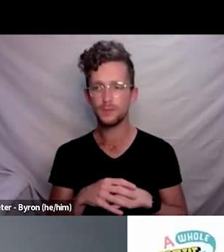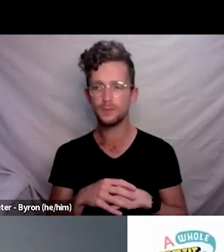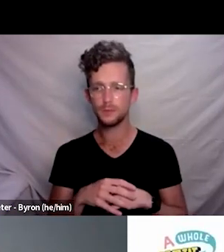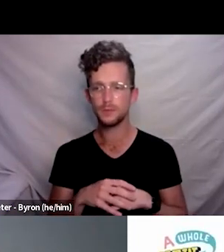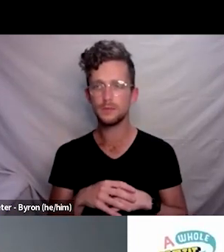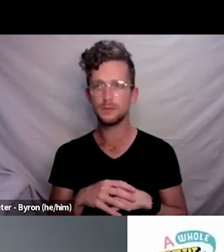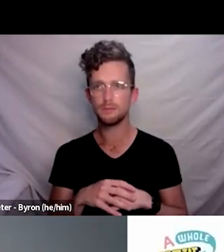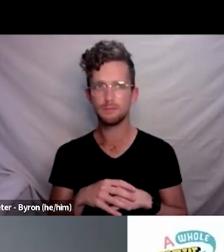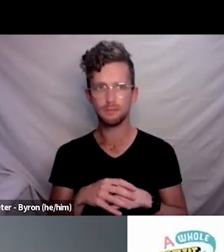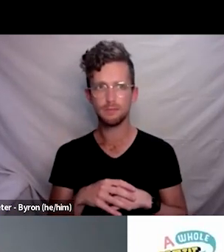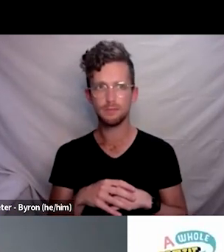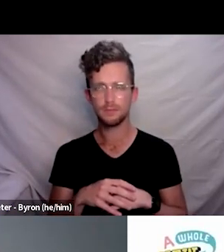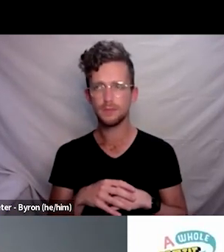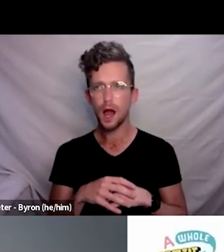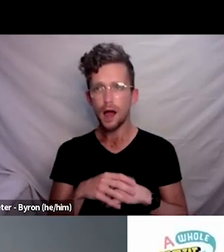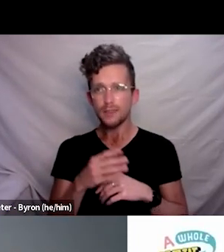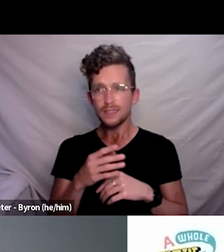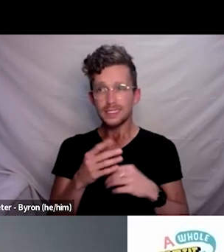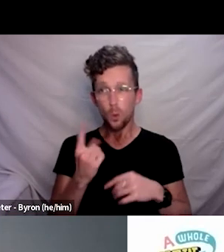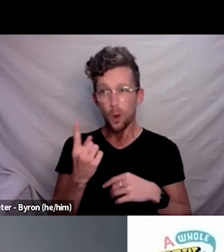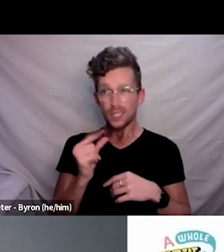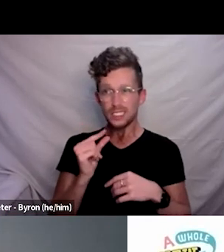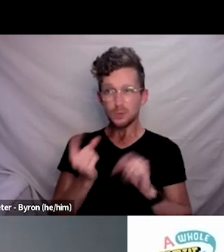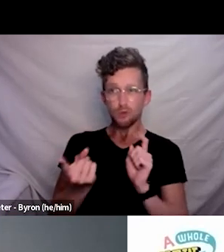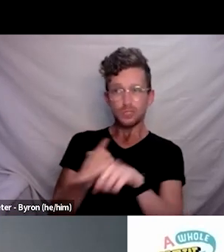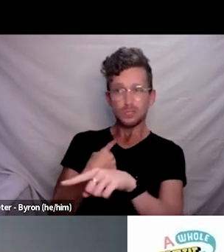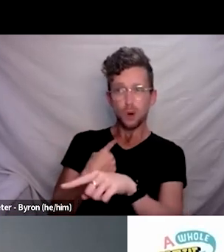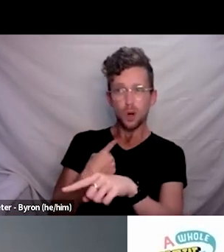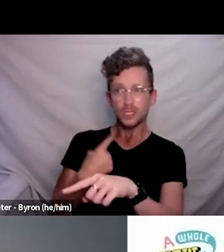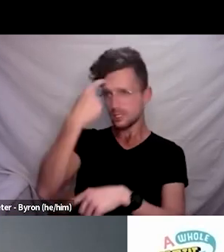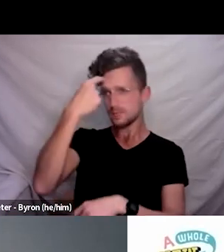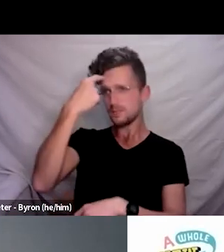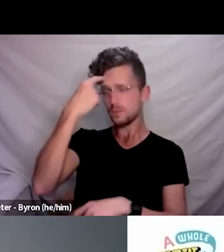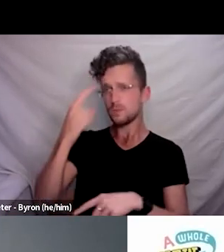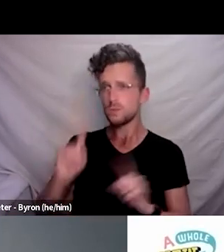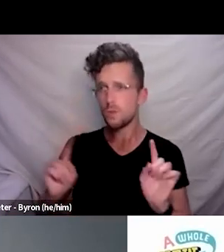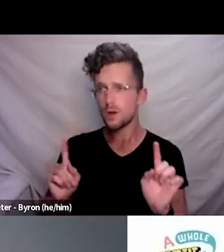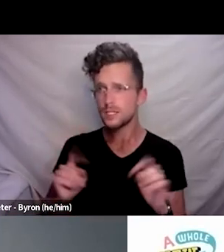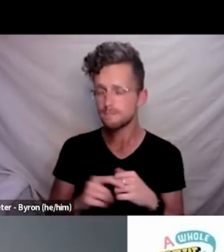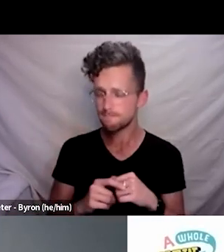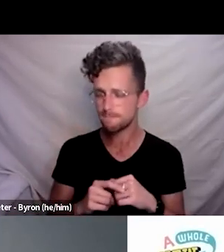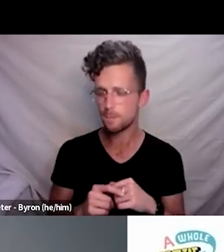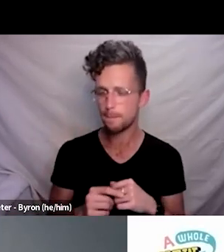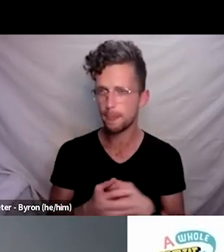and this is not a complete answer, but just sort of, you know, at the top of my head. So thinking about making sure that